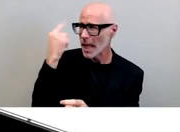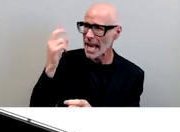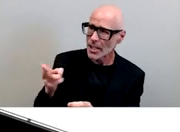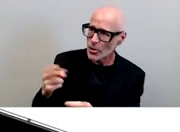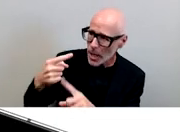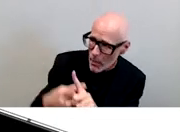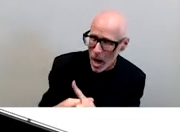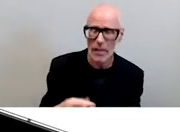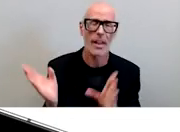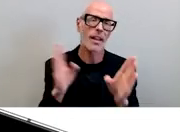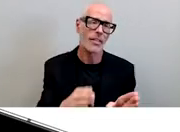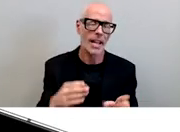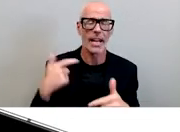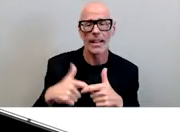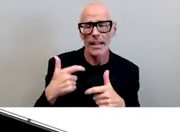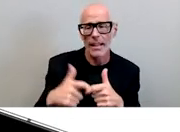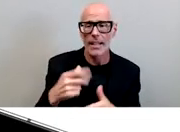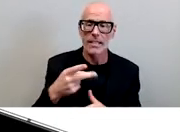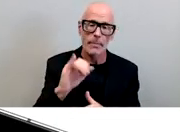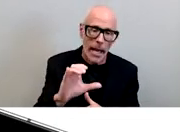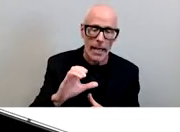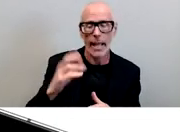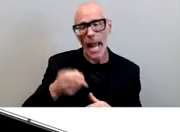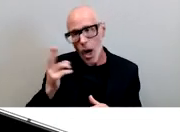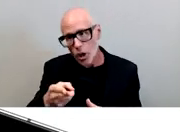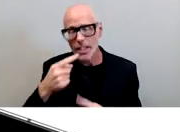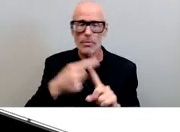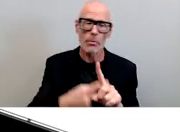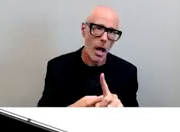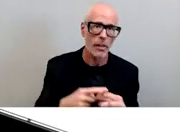hispanic heritage month they're gonna ask me for money then in june for pride month sorry i don't